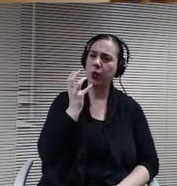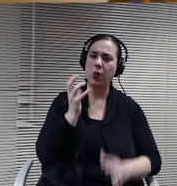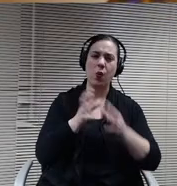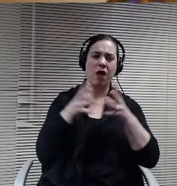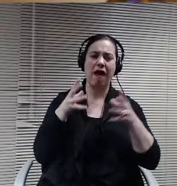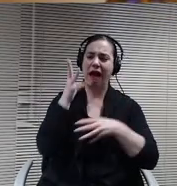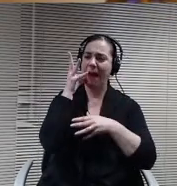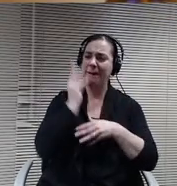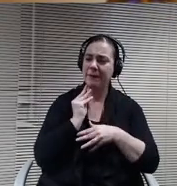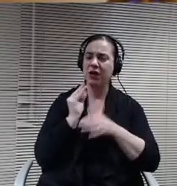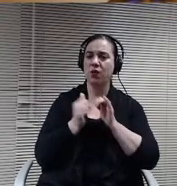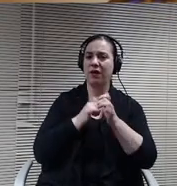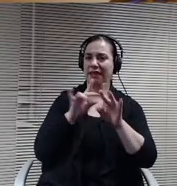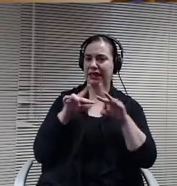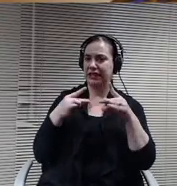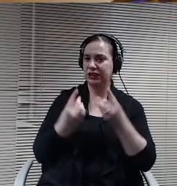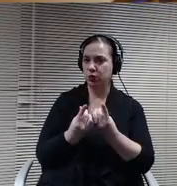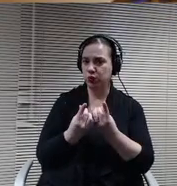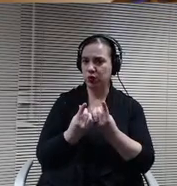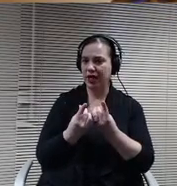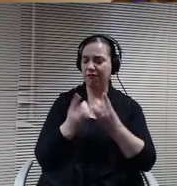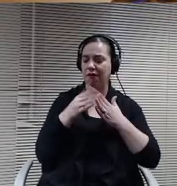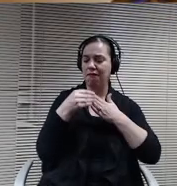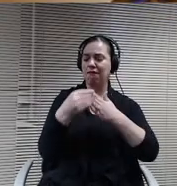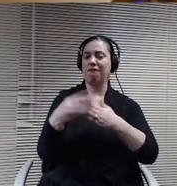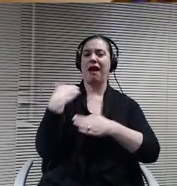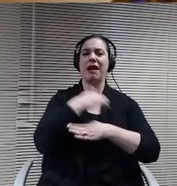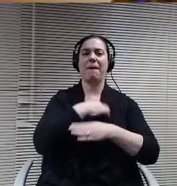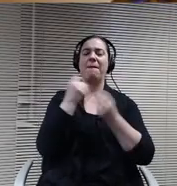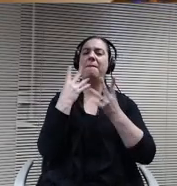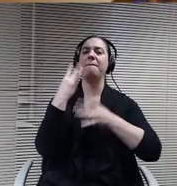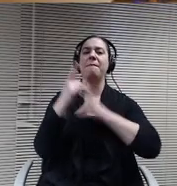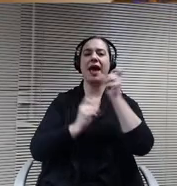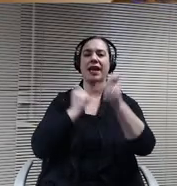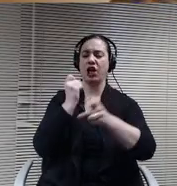Guiding us for many years as chairperson and fulfilling